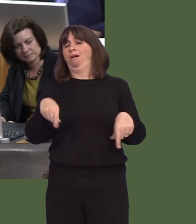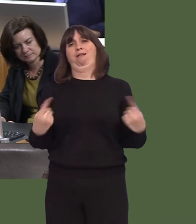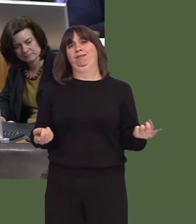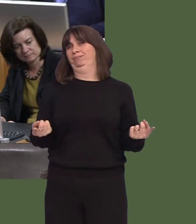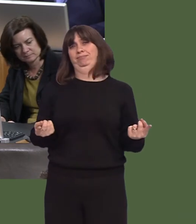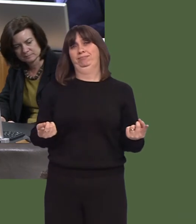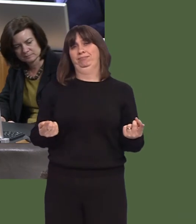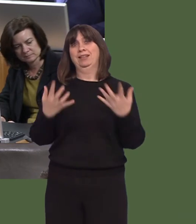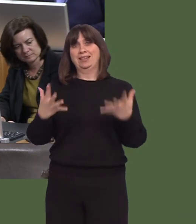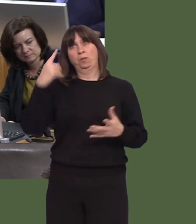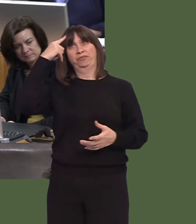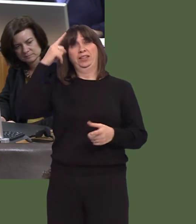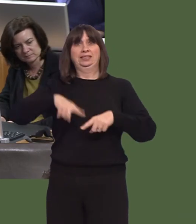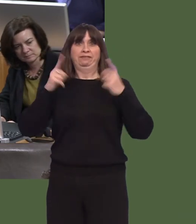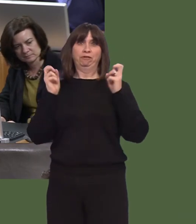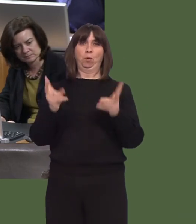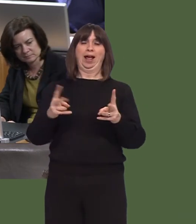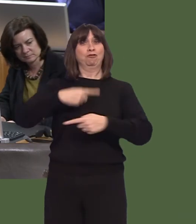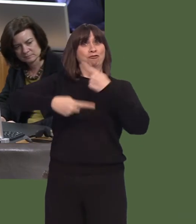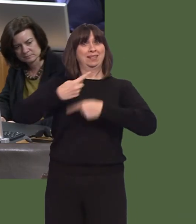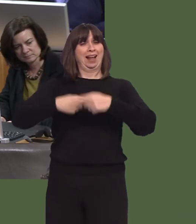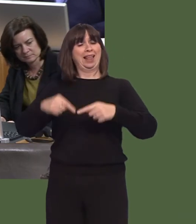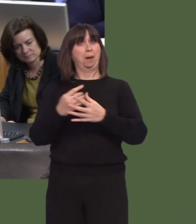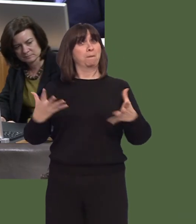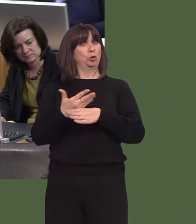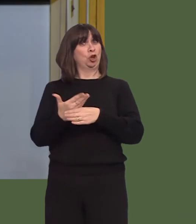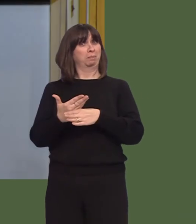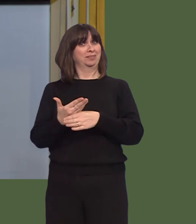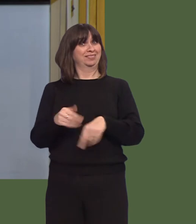There is now an opportunity to recycle more in Wales and create more jobs in Wales.